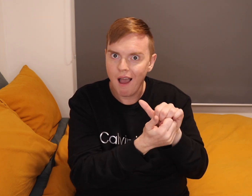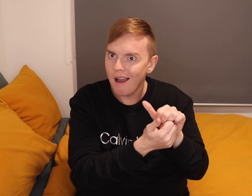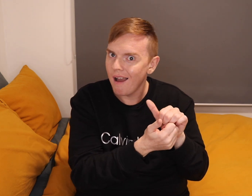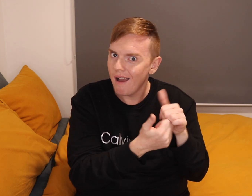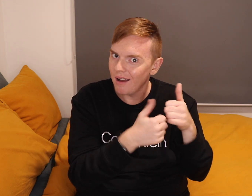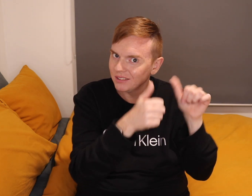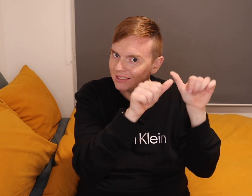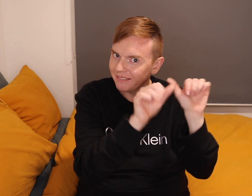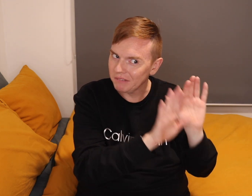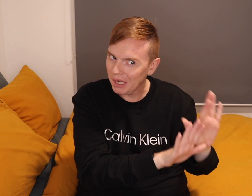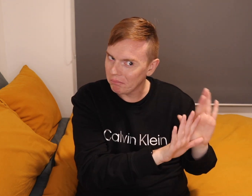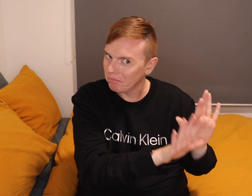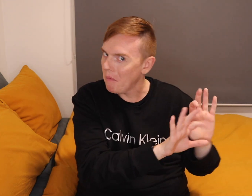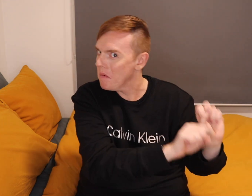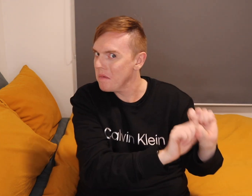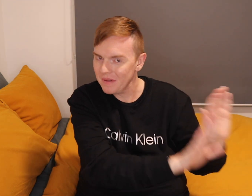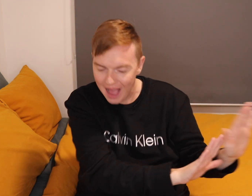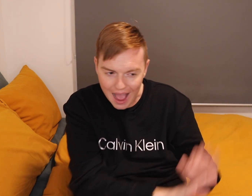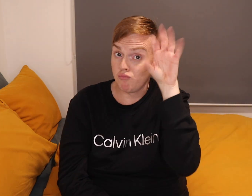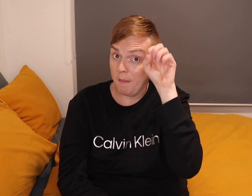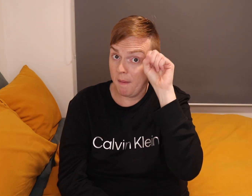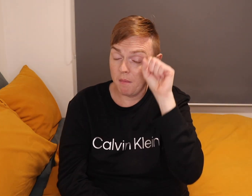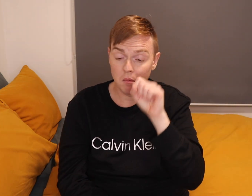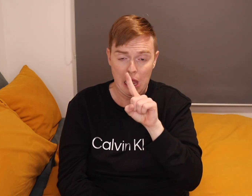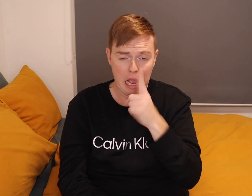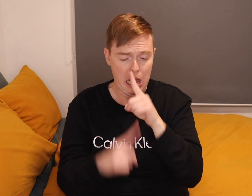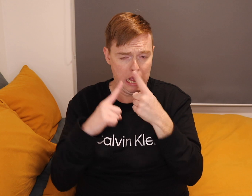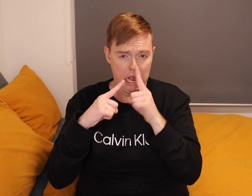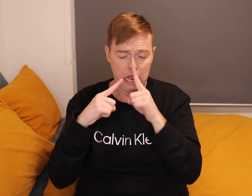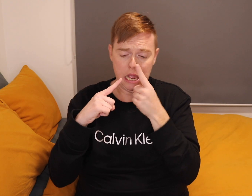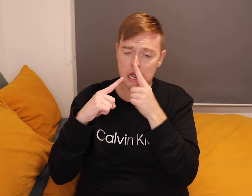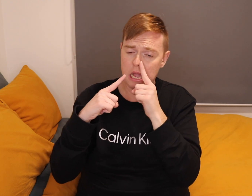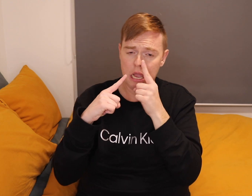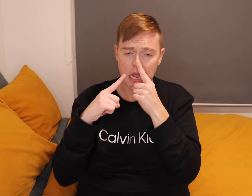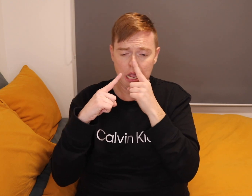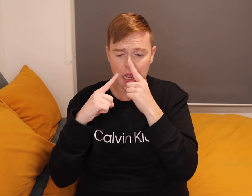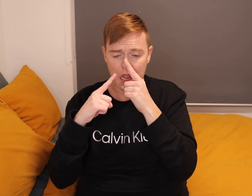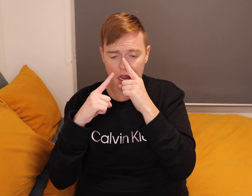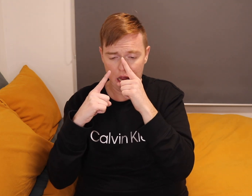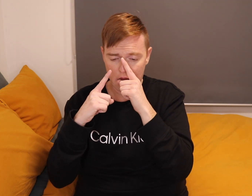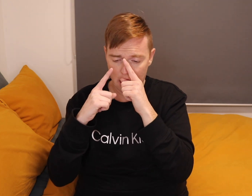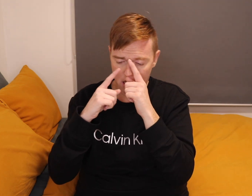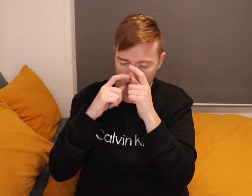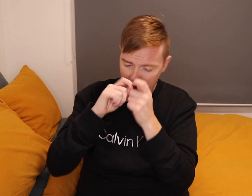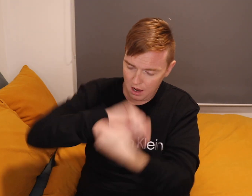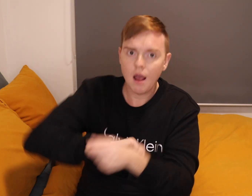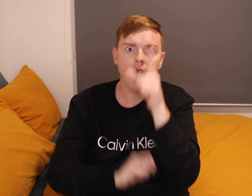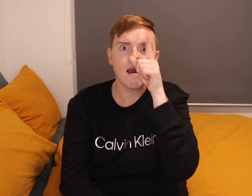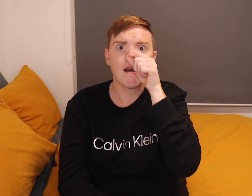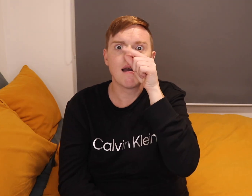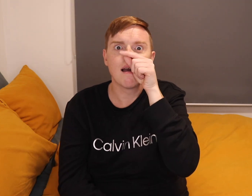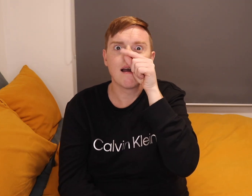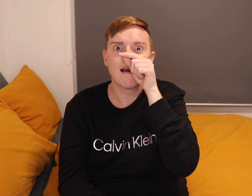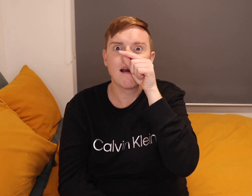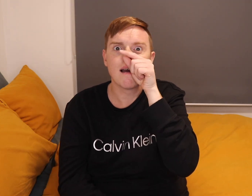I achieved it. Leave that for now. Remember change from "can't" to can".